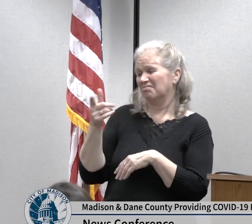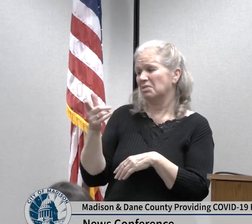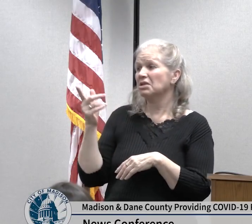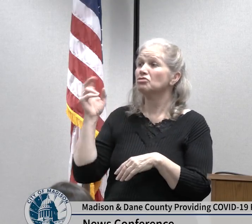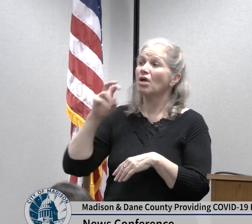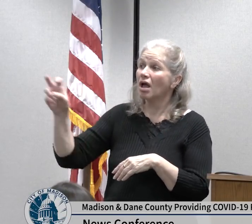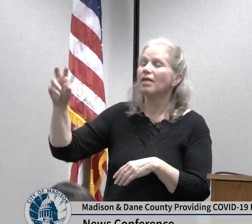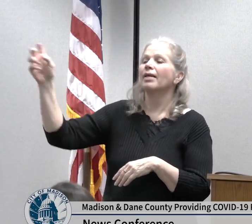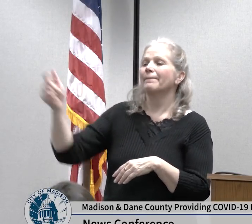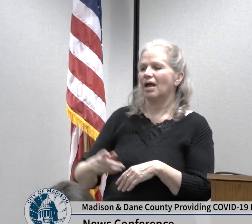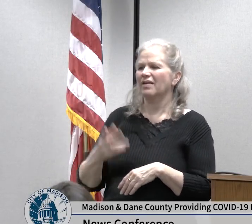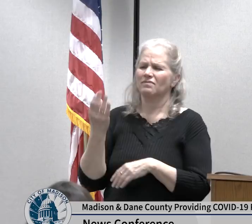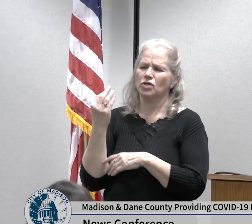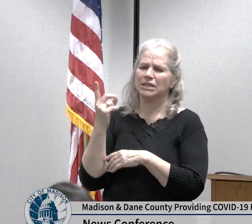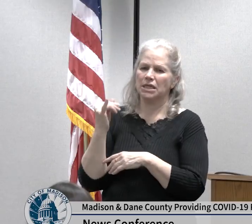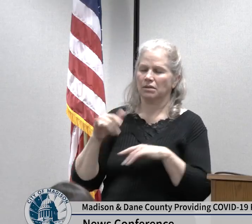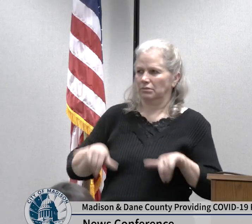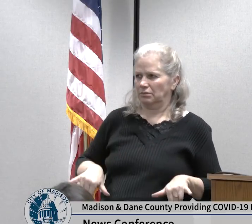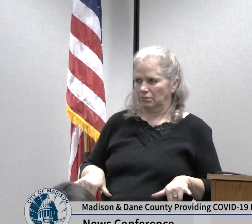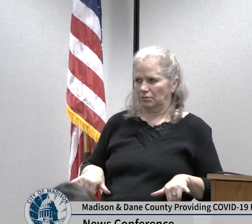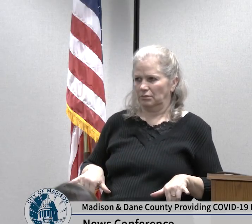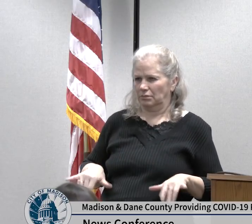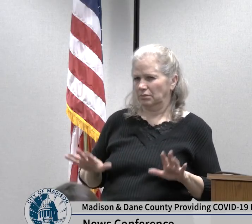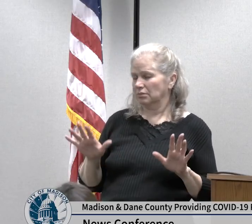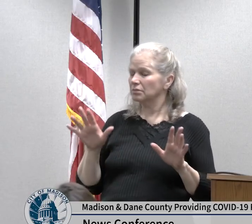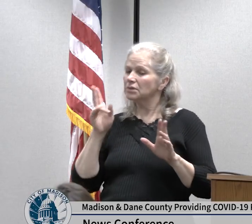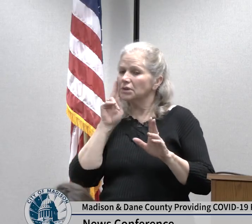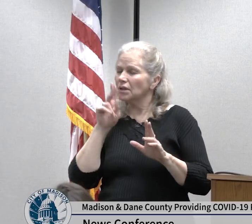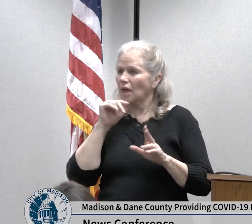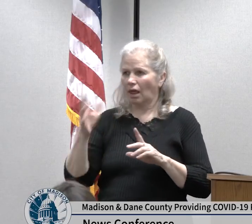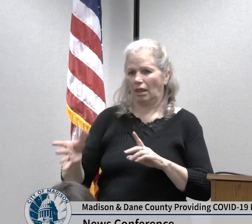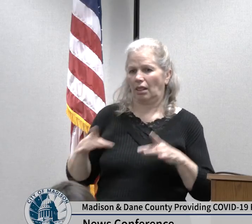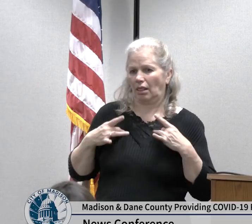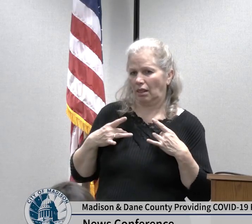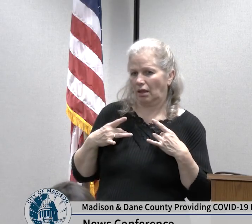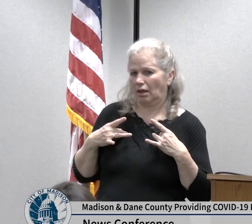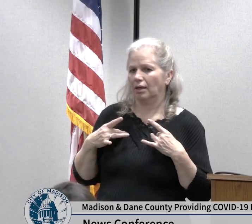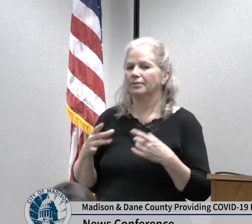Services has more information about how to self quarantine we know that the